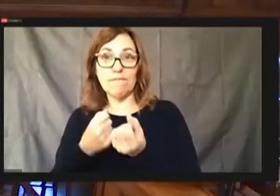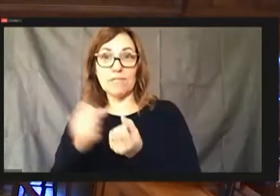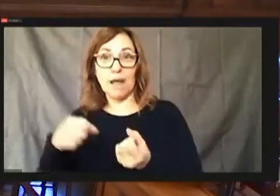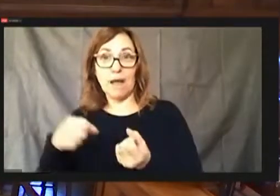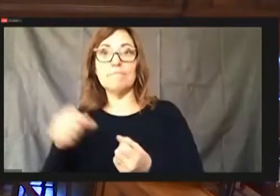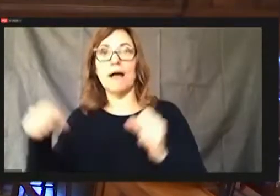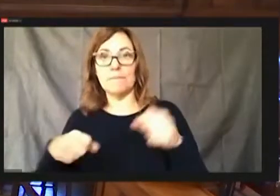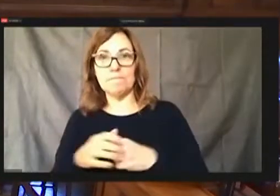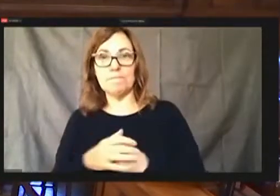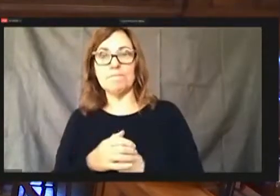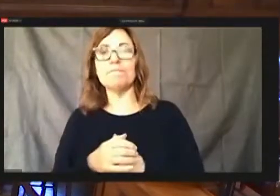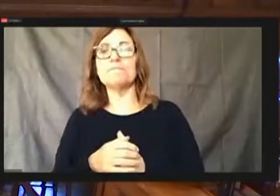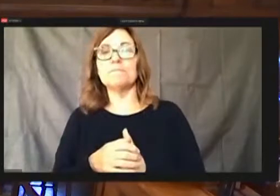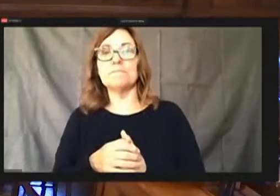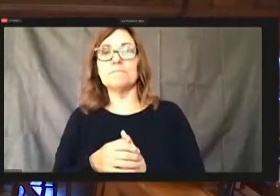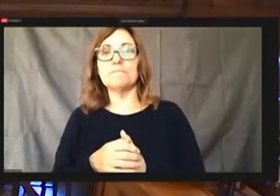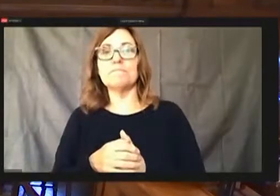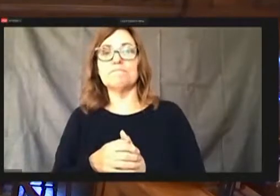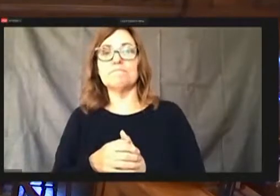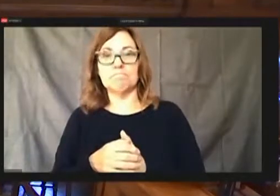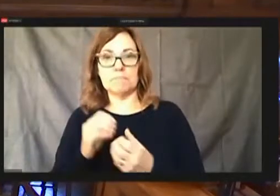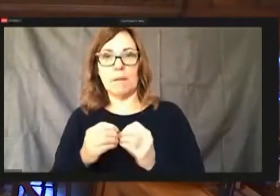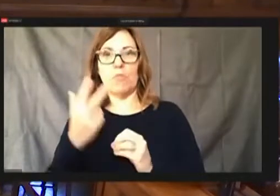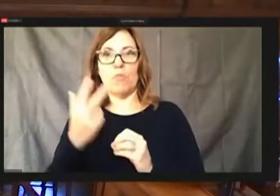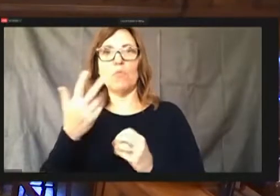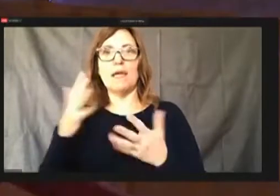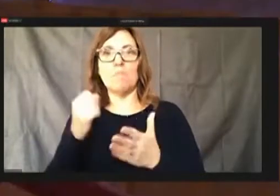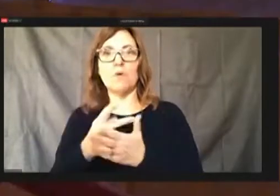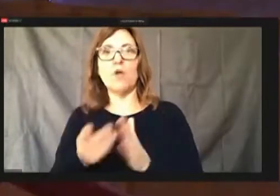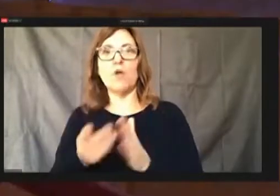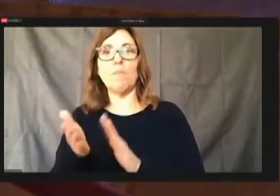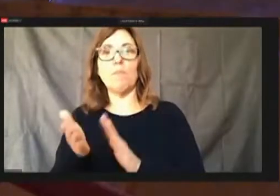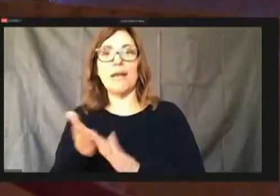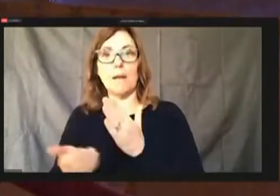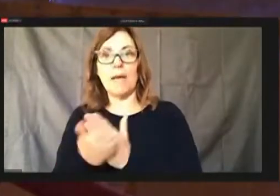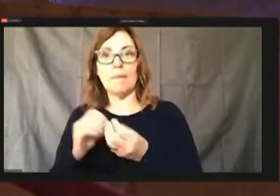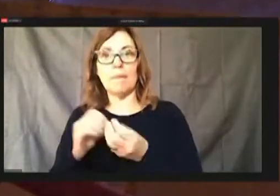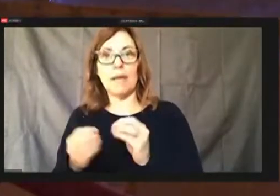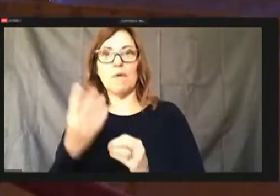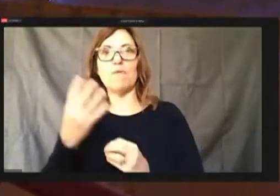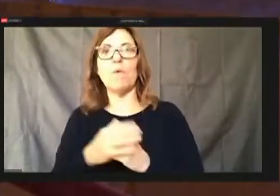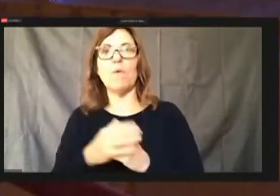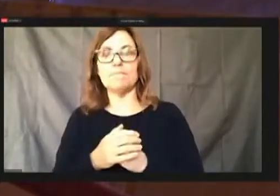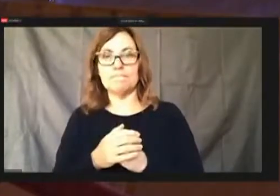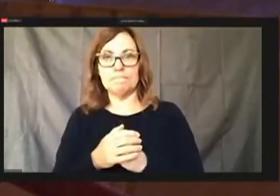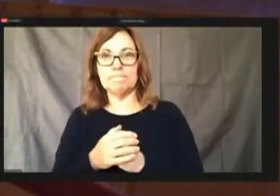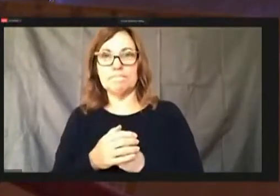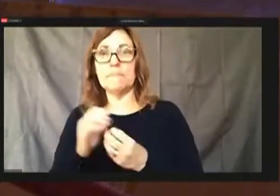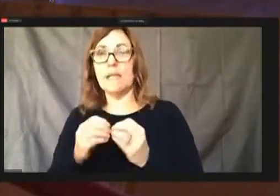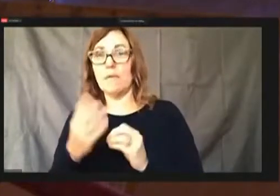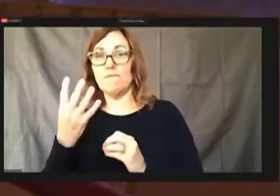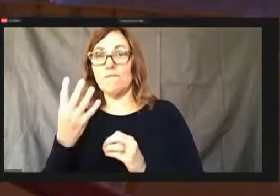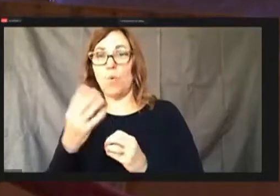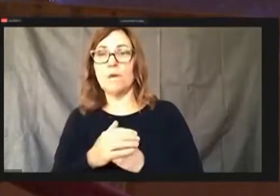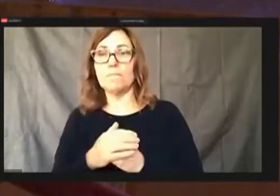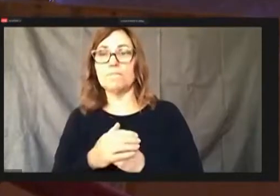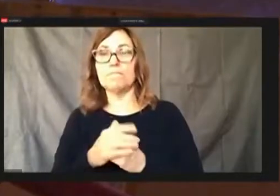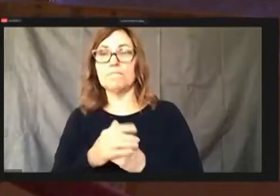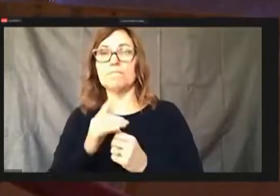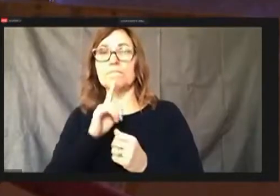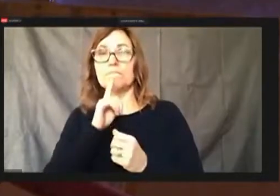The three is approved operating limit number for operating number four raises court staff